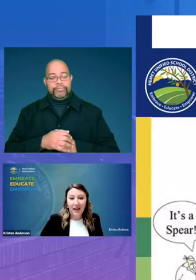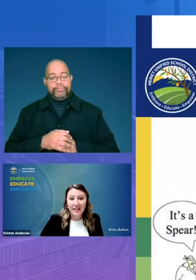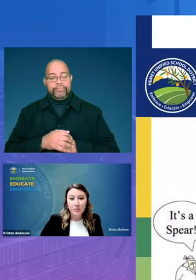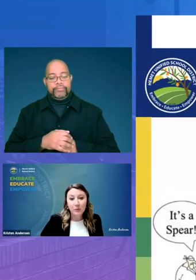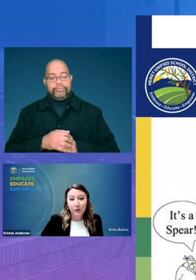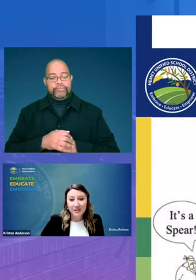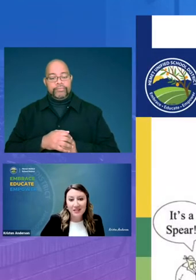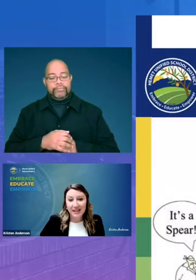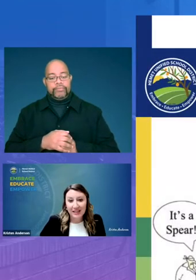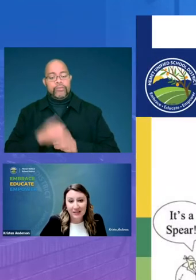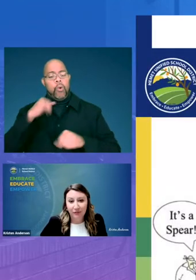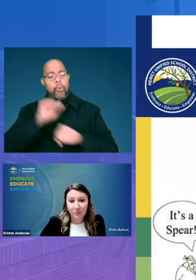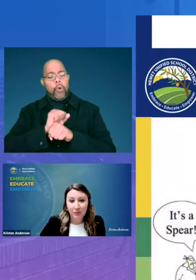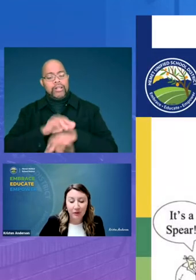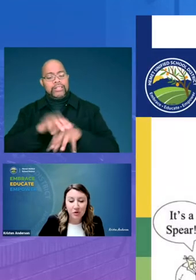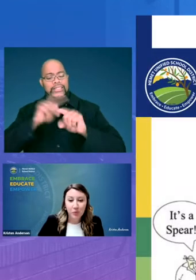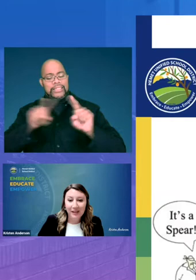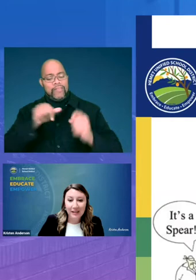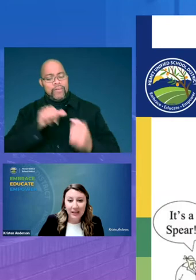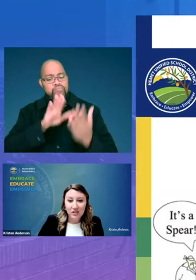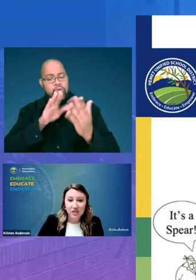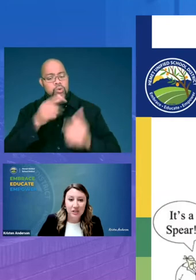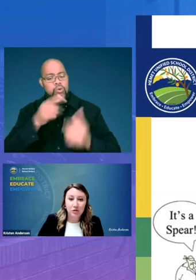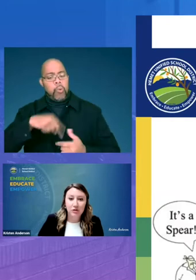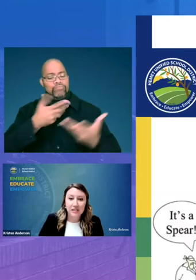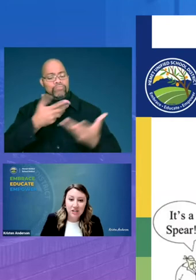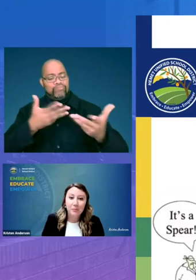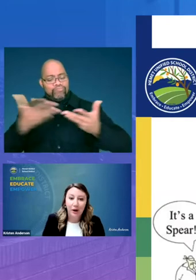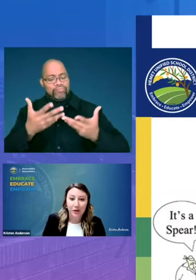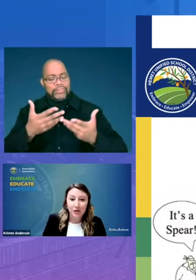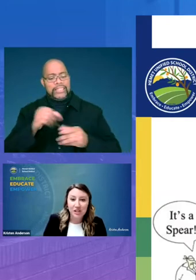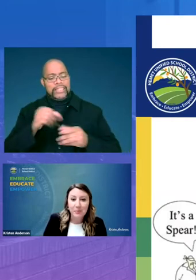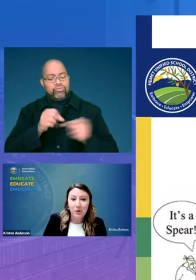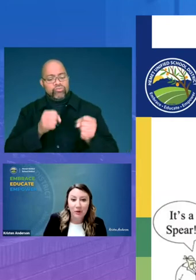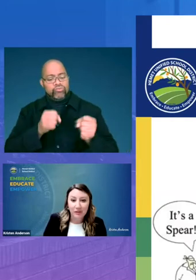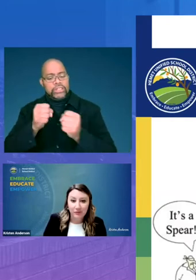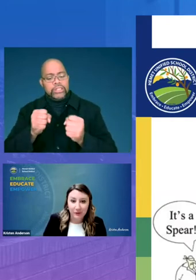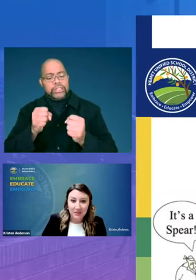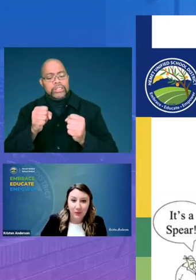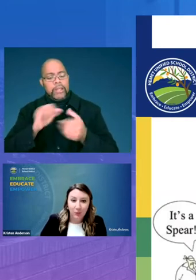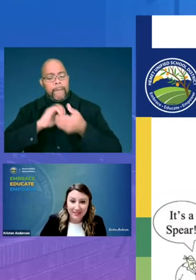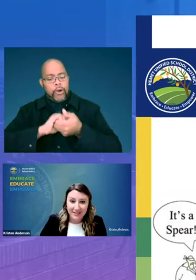as we work to take a different approach we engaged in a strategic partnership with the folks at west